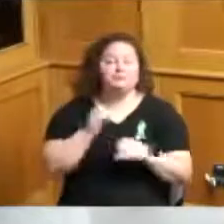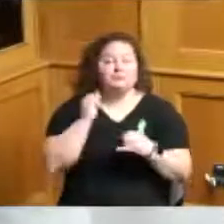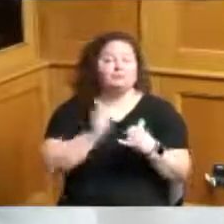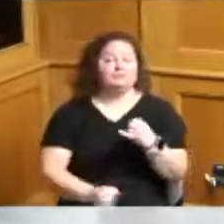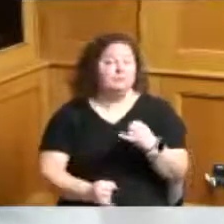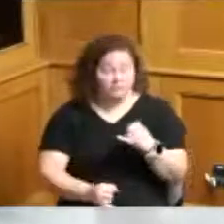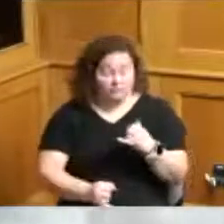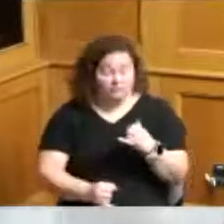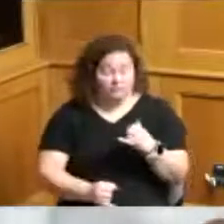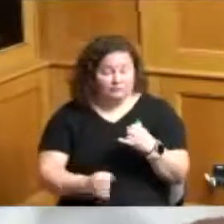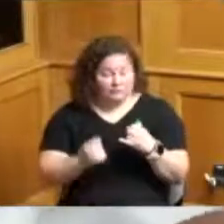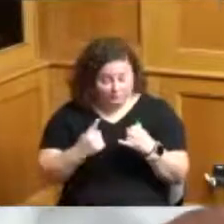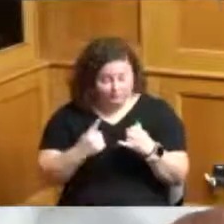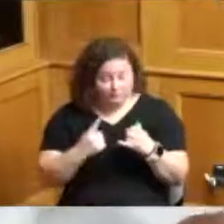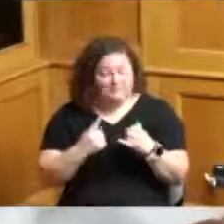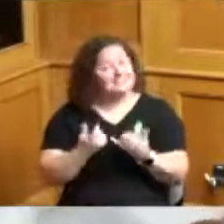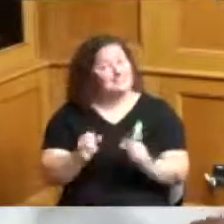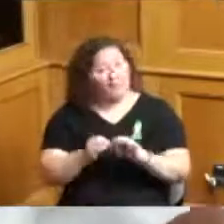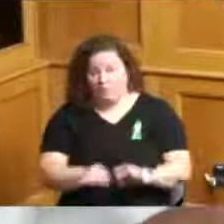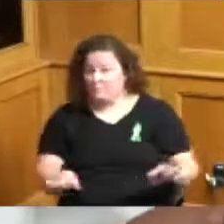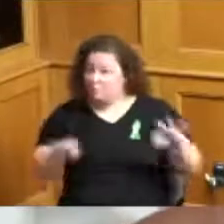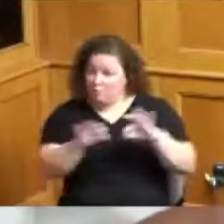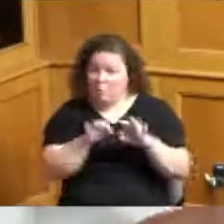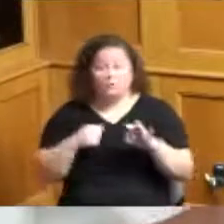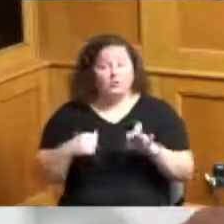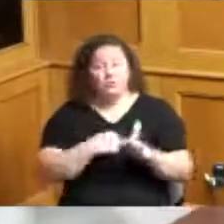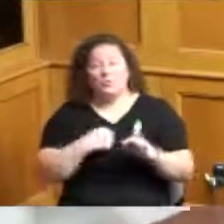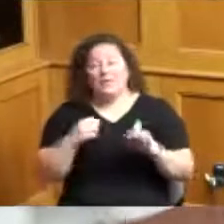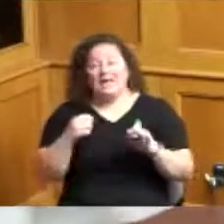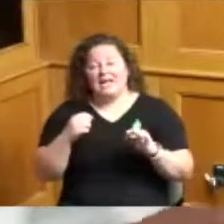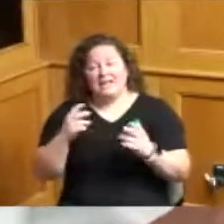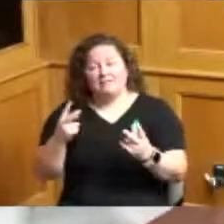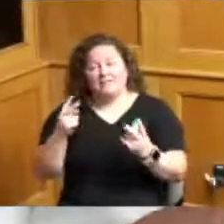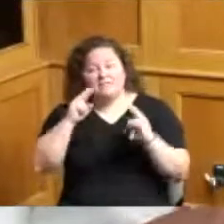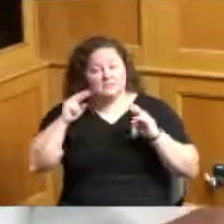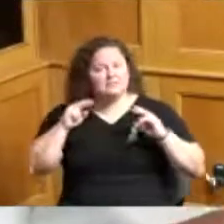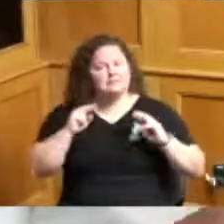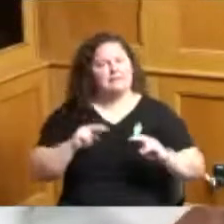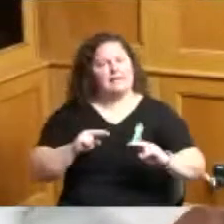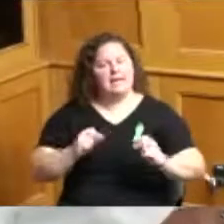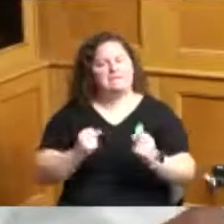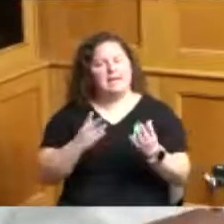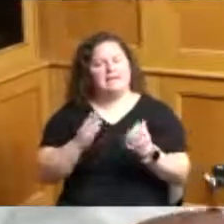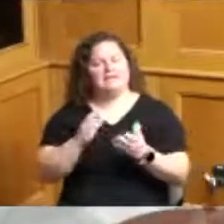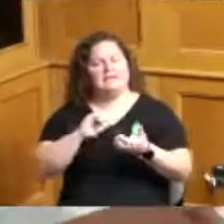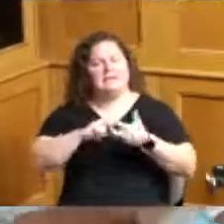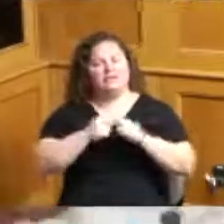as Madam President you mentioned we're seeing these all of these issues that's dividing